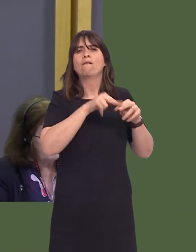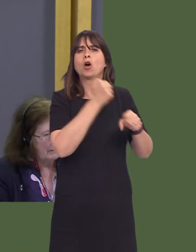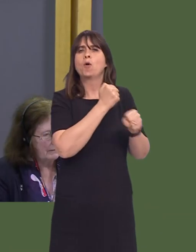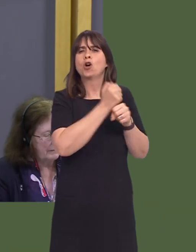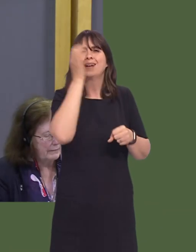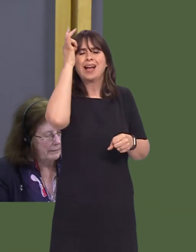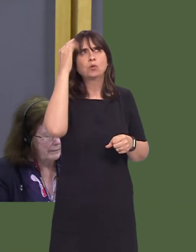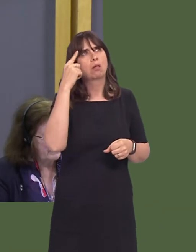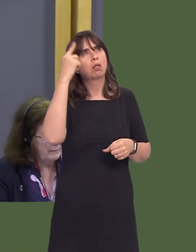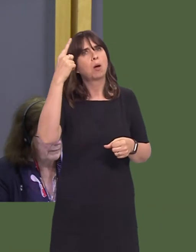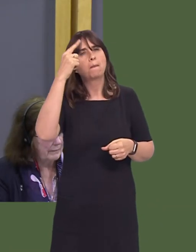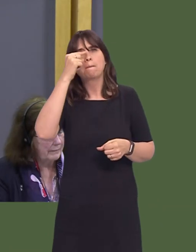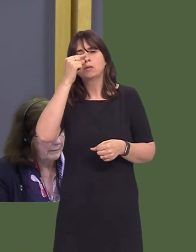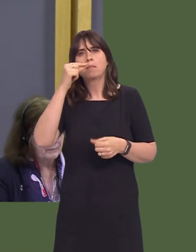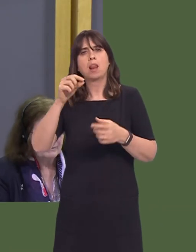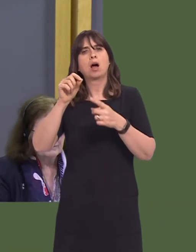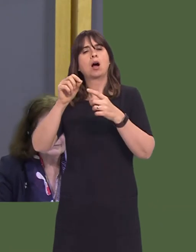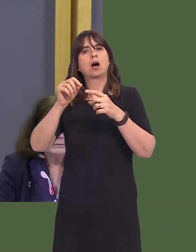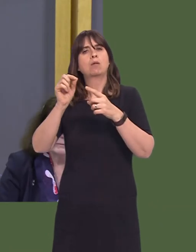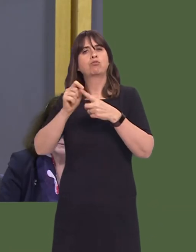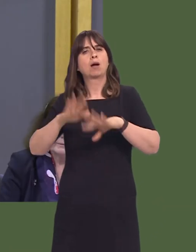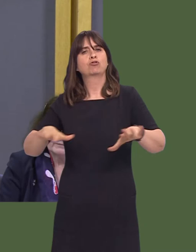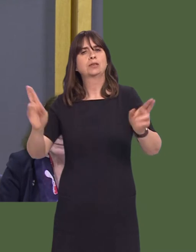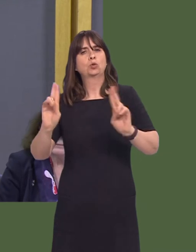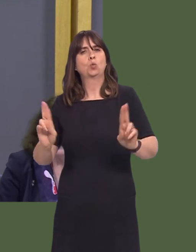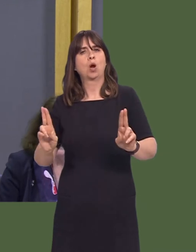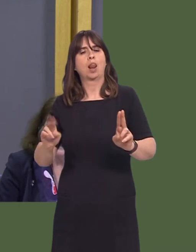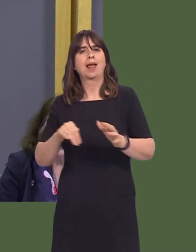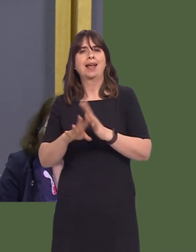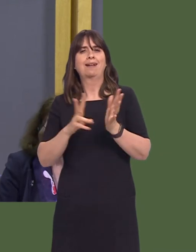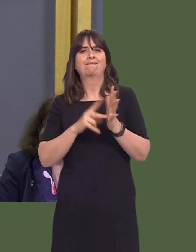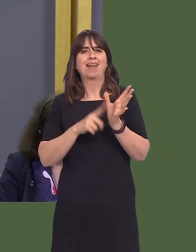Council to reconfigure primary school provision in the western Vale, which would result in